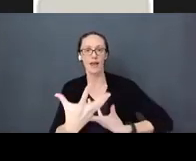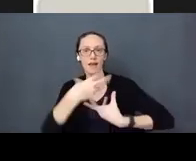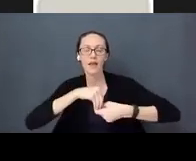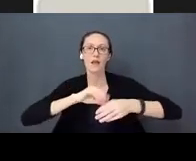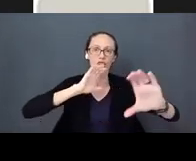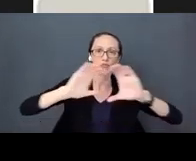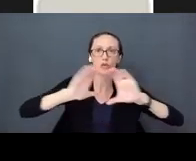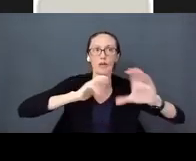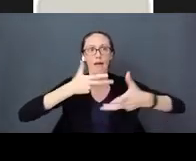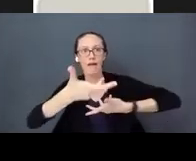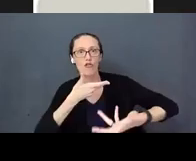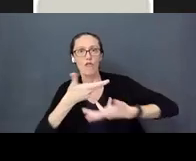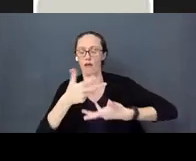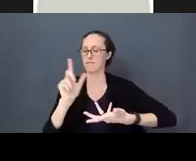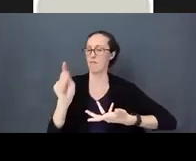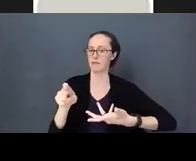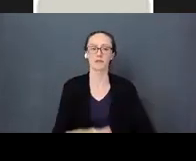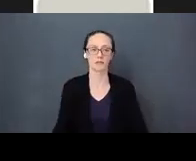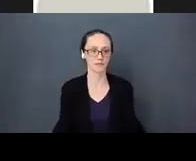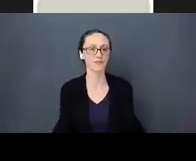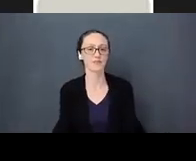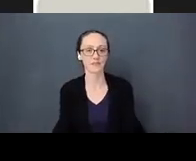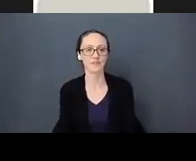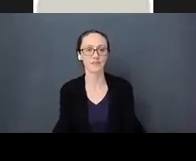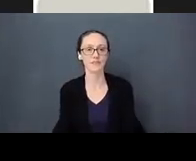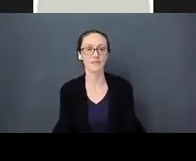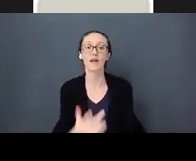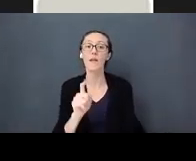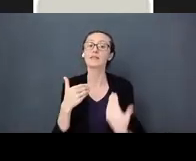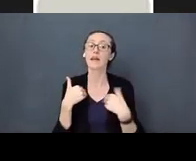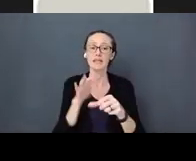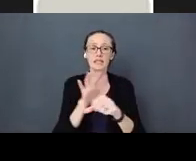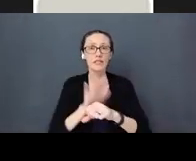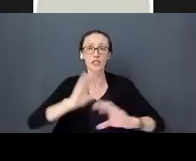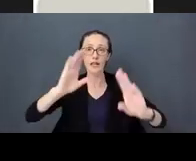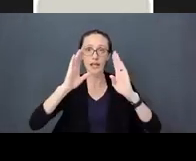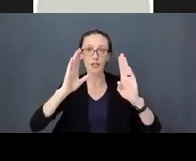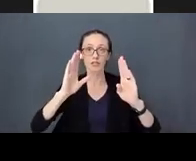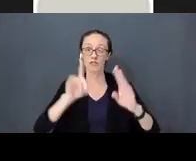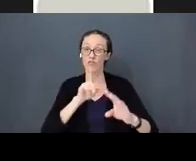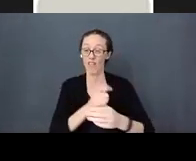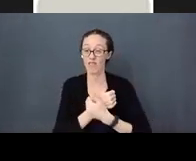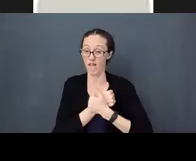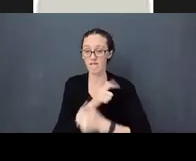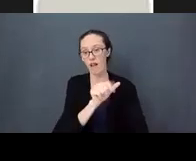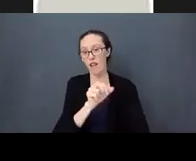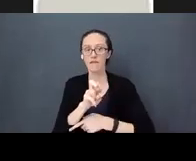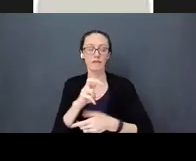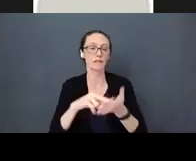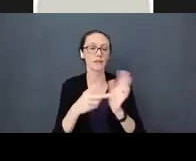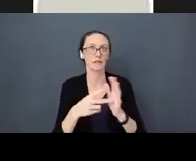interacting. Babies need sufficient attention. So, love is a lot of attention. When you love a baby,